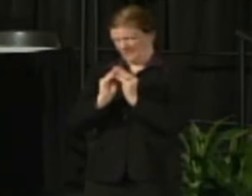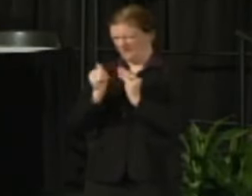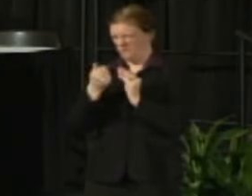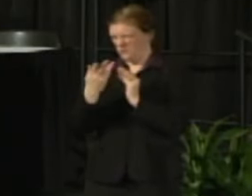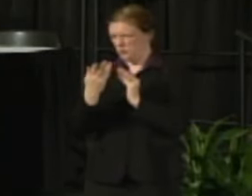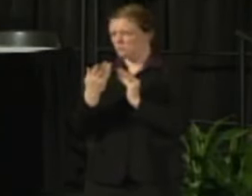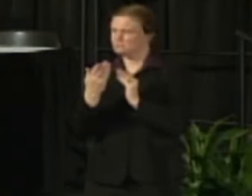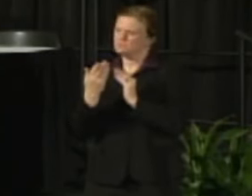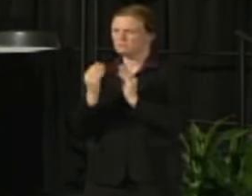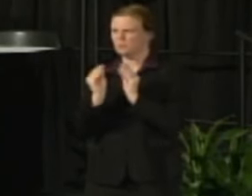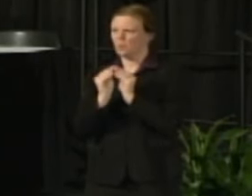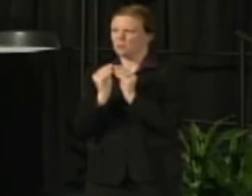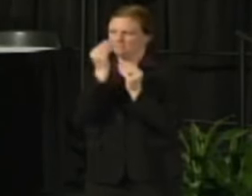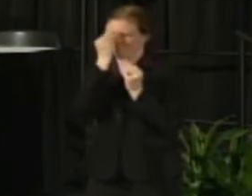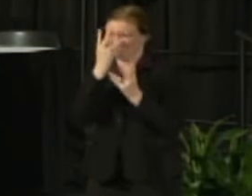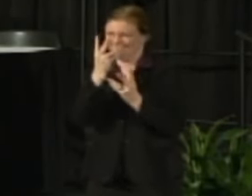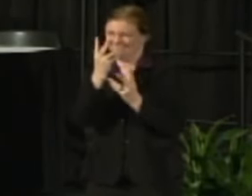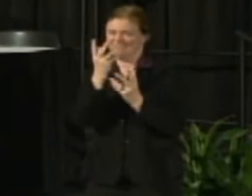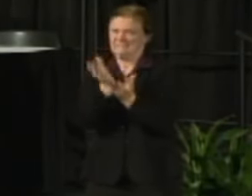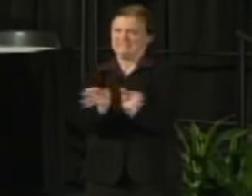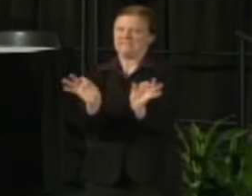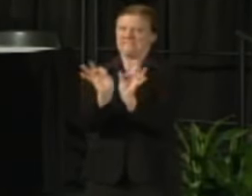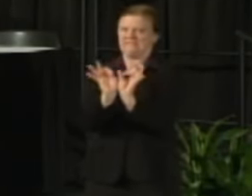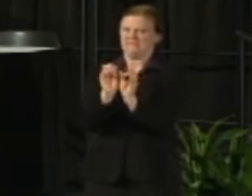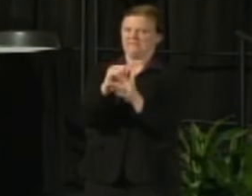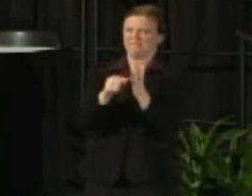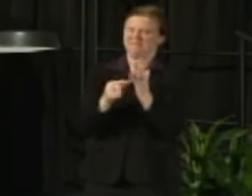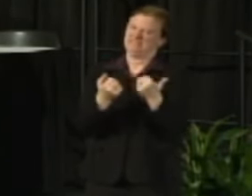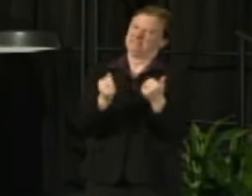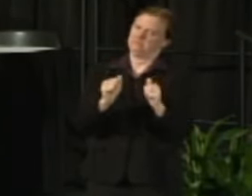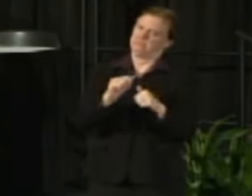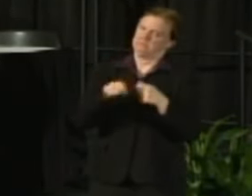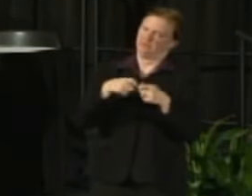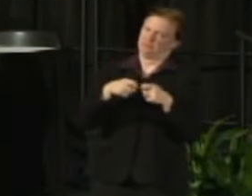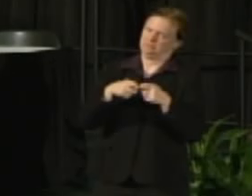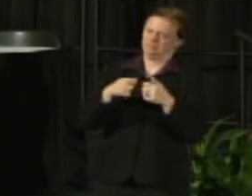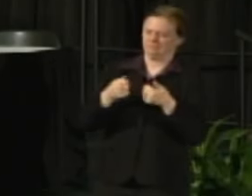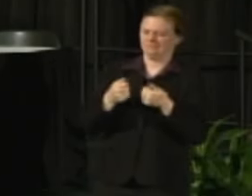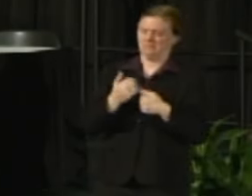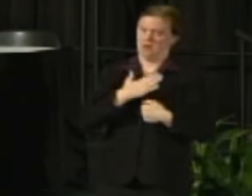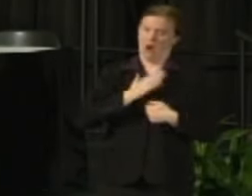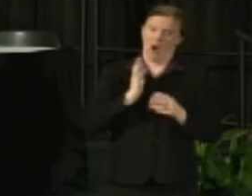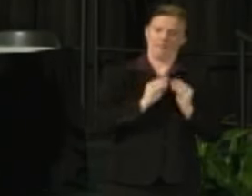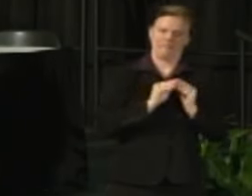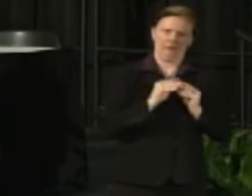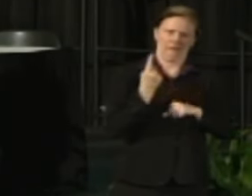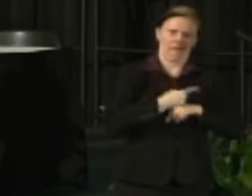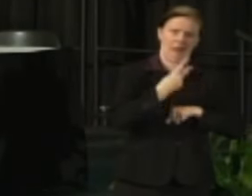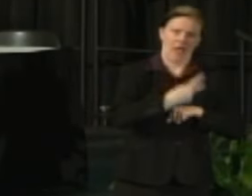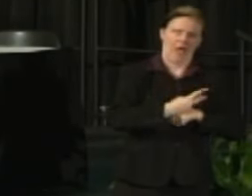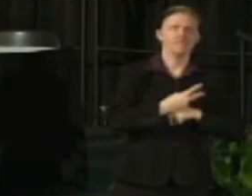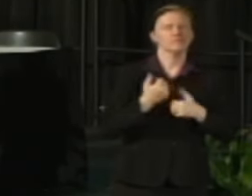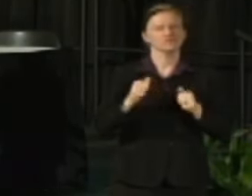if you will and I'm trying to summarize a day and a half of meetings into a few key elements that occurred during the course of the discussions.